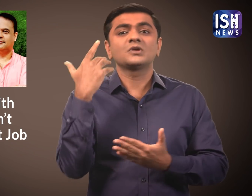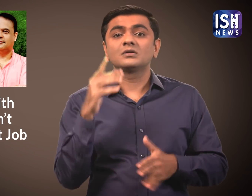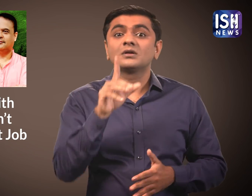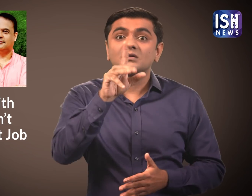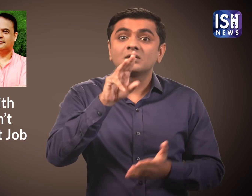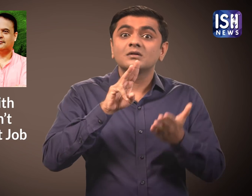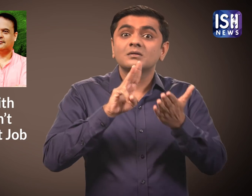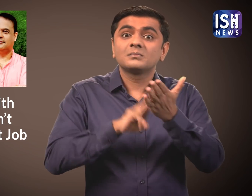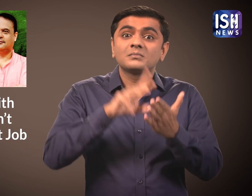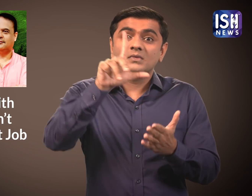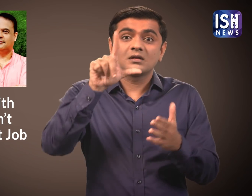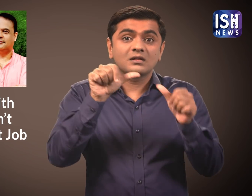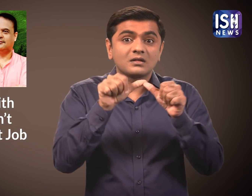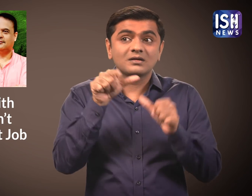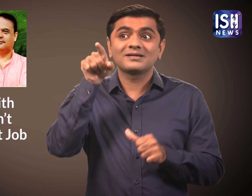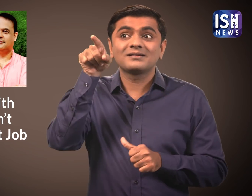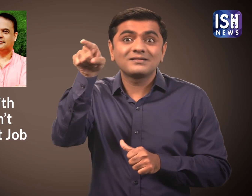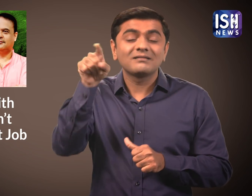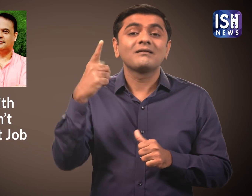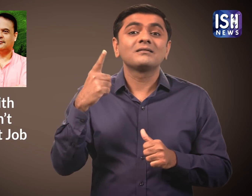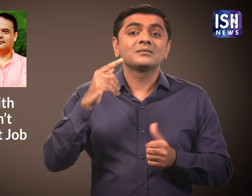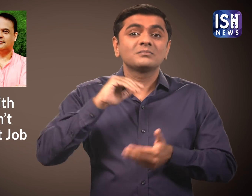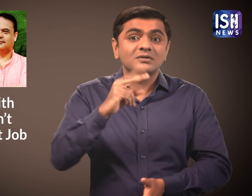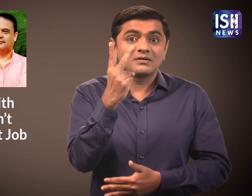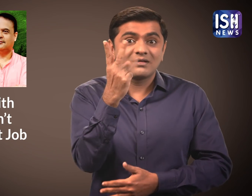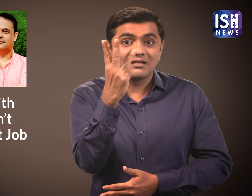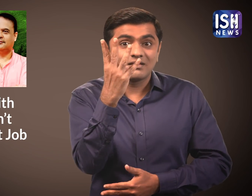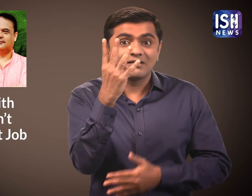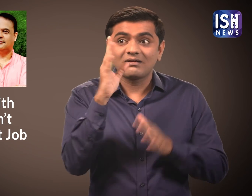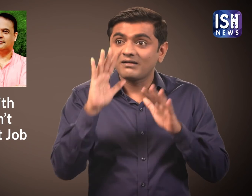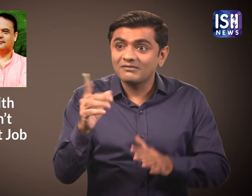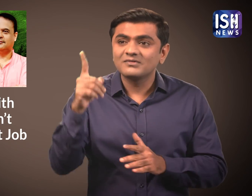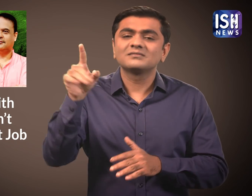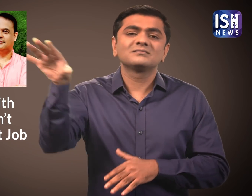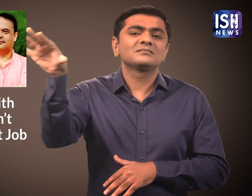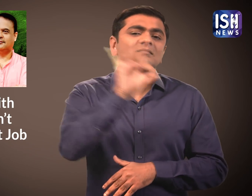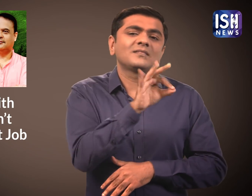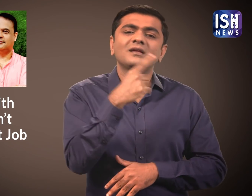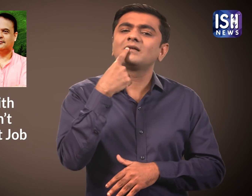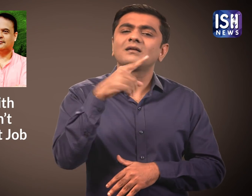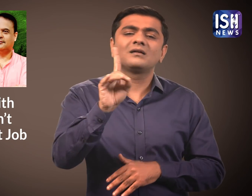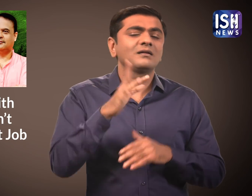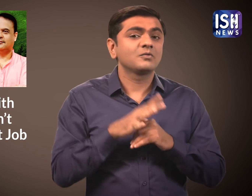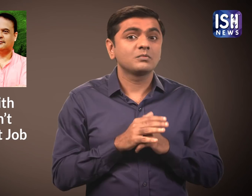But if MLA has more than 2 children than they wont be allowed to contest in elections.